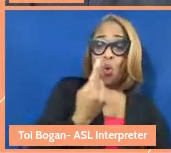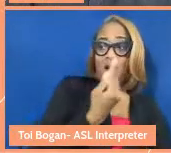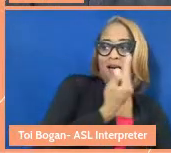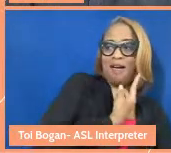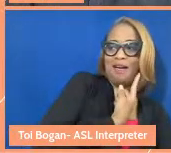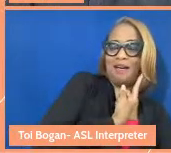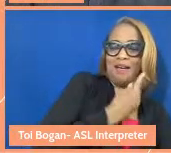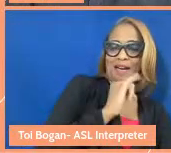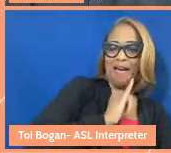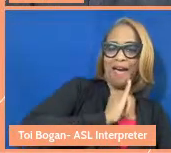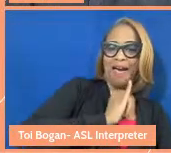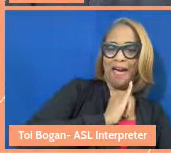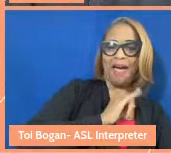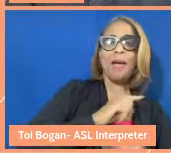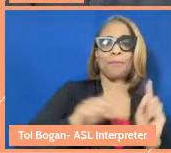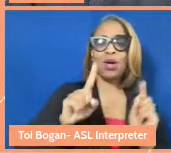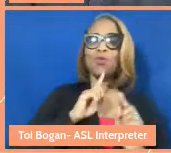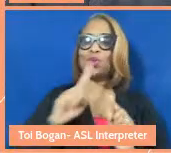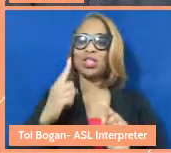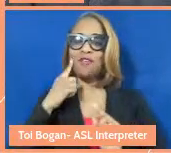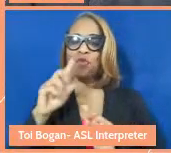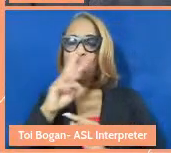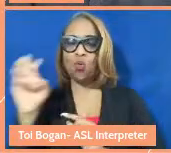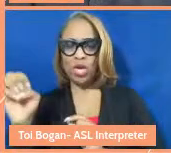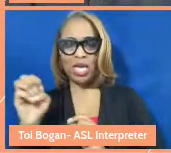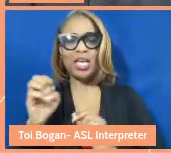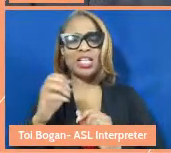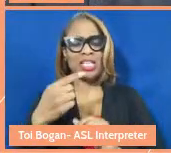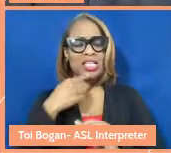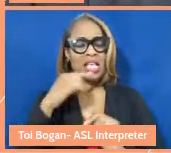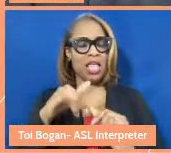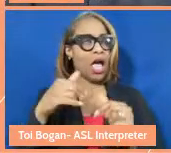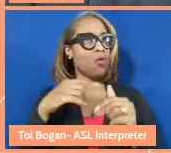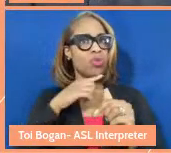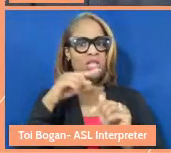And as soon as she said that, I was deep in my interviewing process at that time,